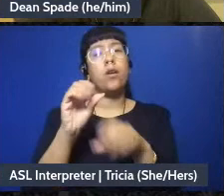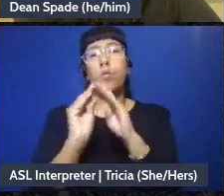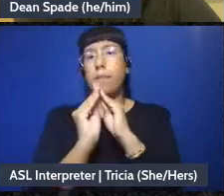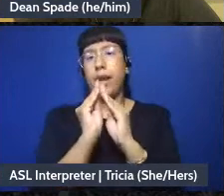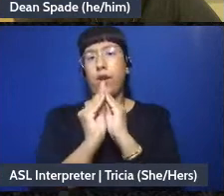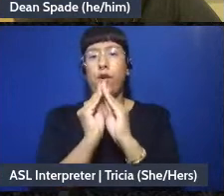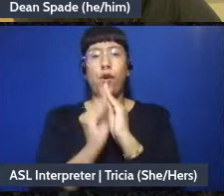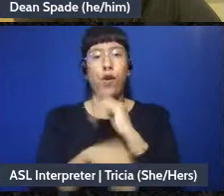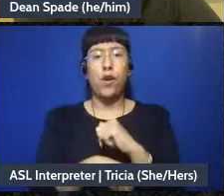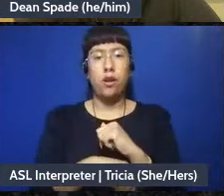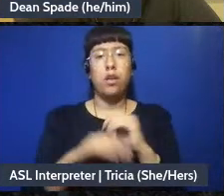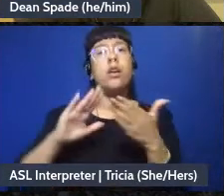Community defense